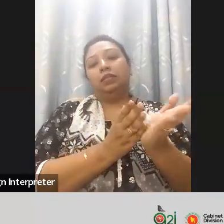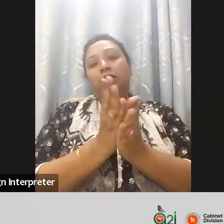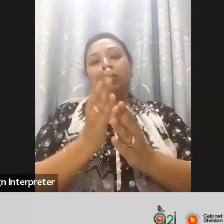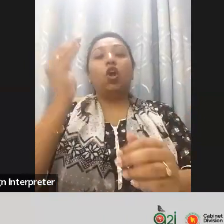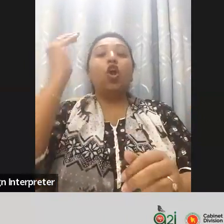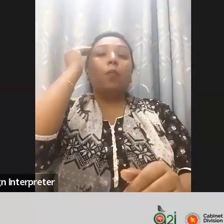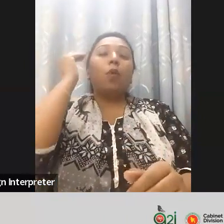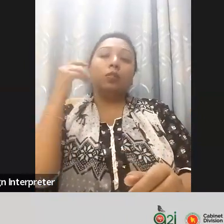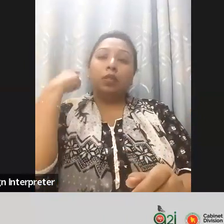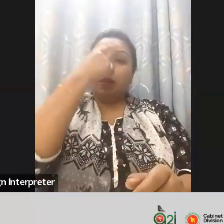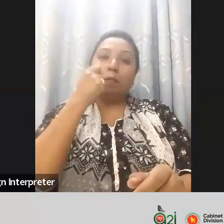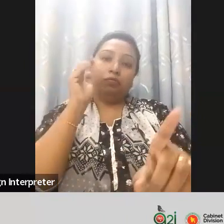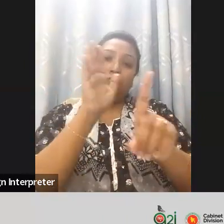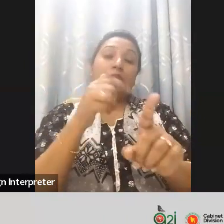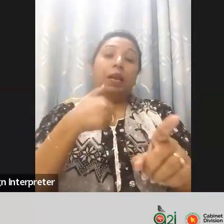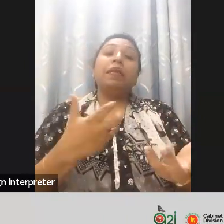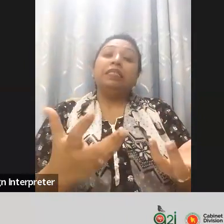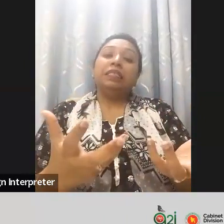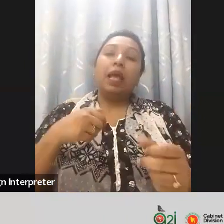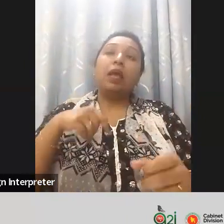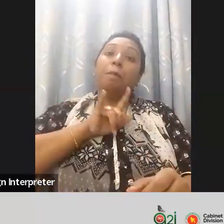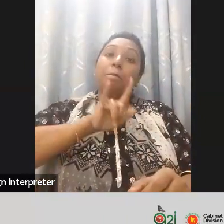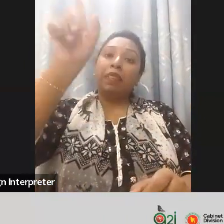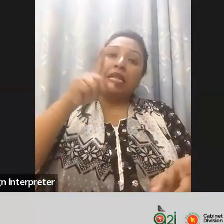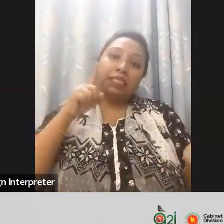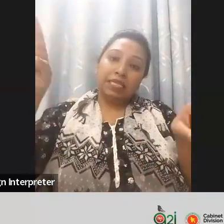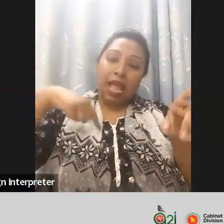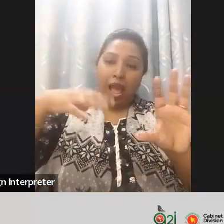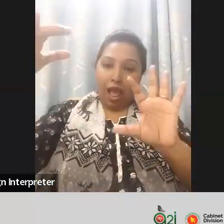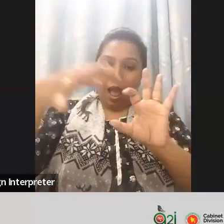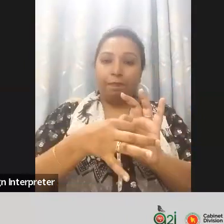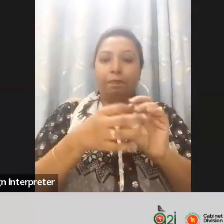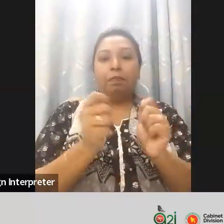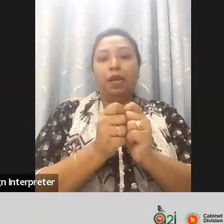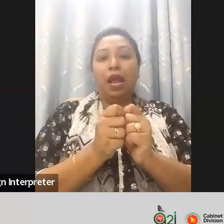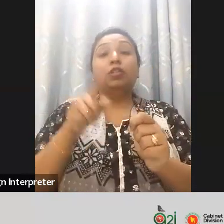work together for standardization of the device, standardized as a protocol of the system and